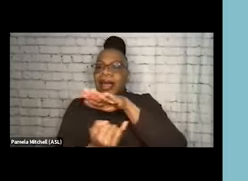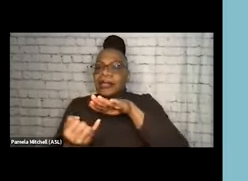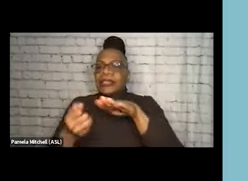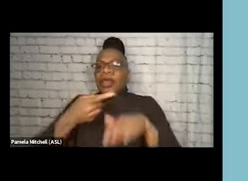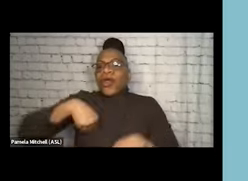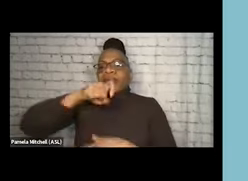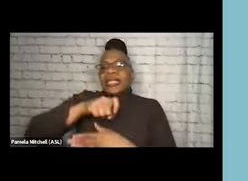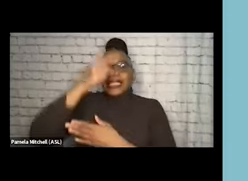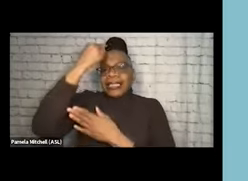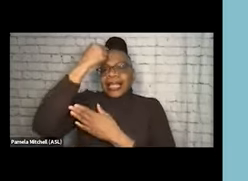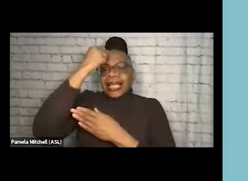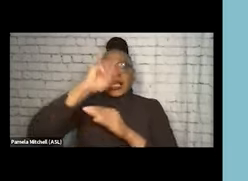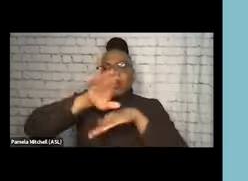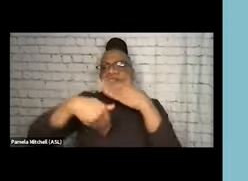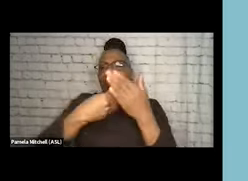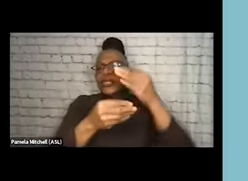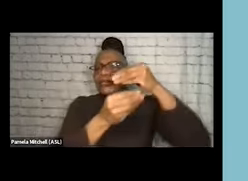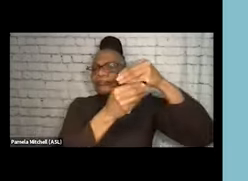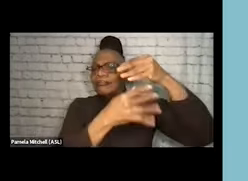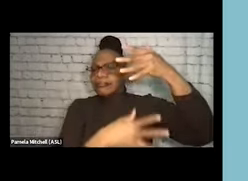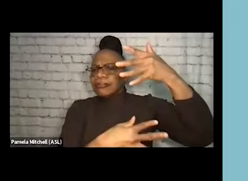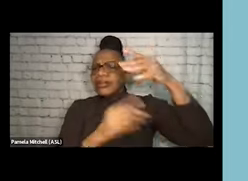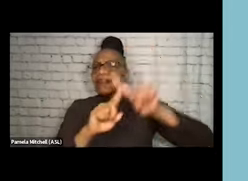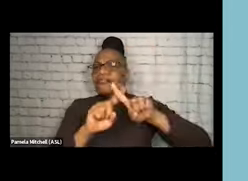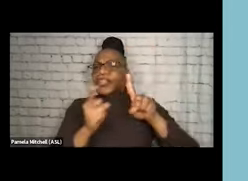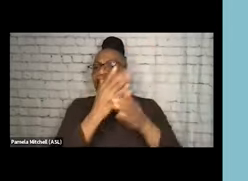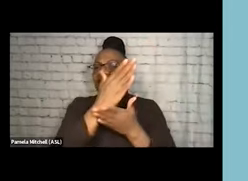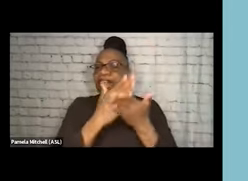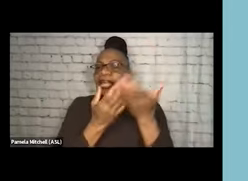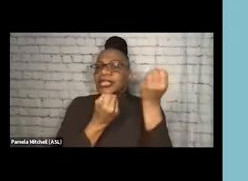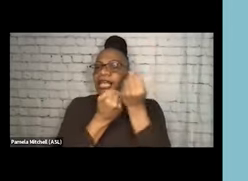as different factors that support a whole person, right?